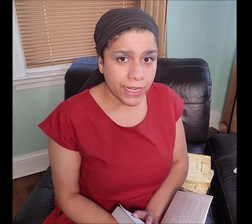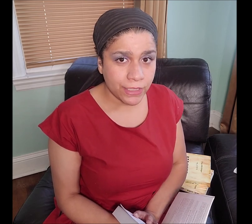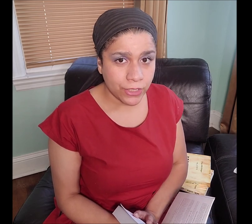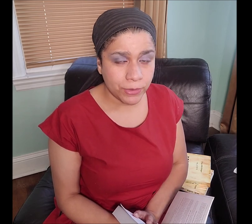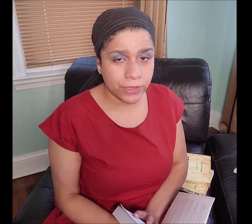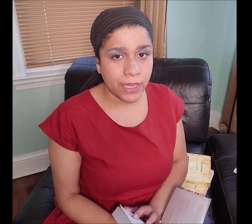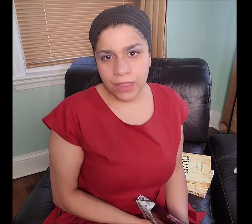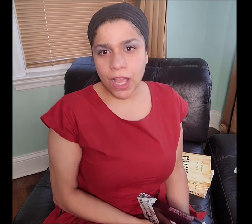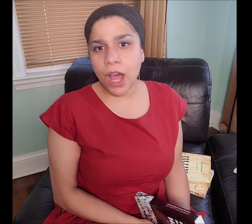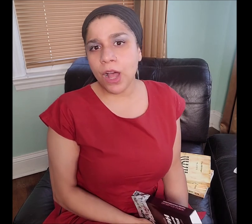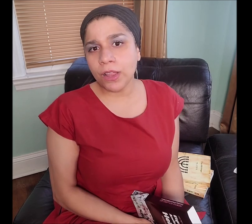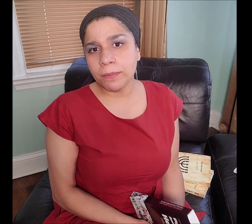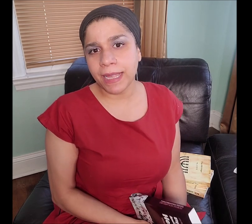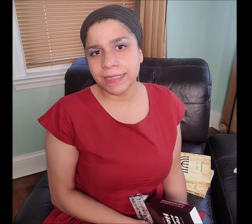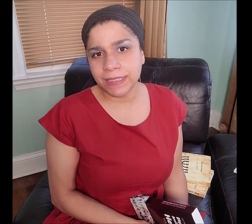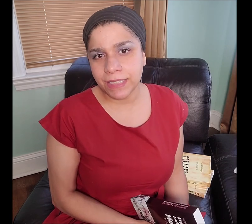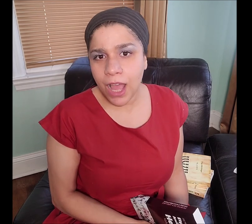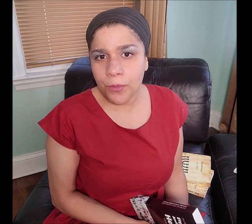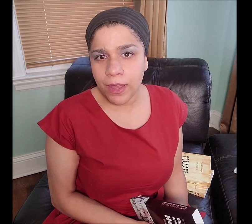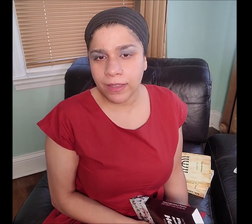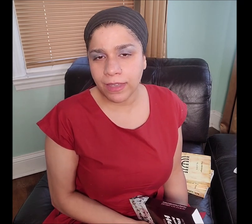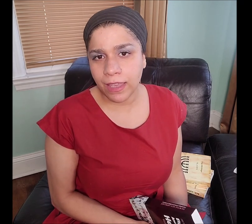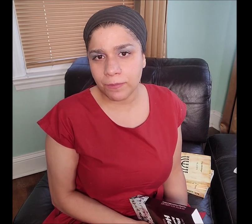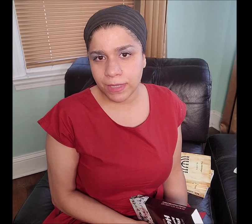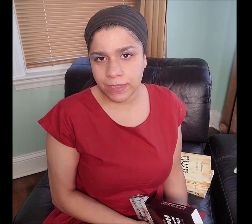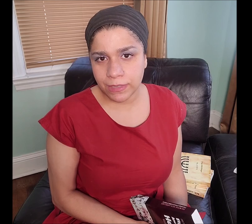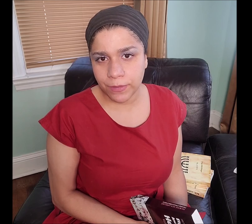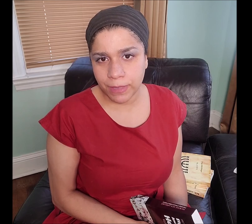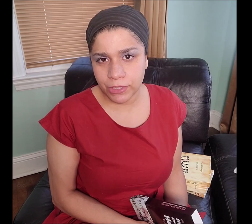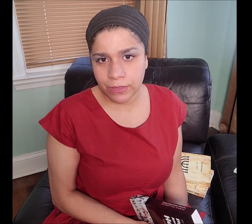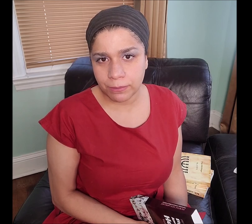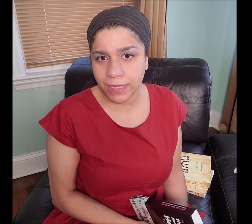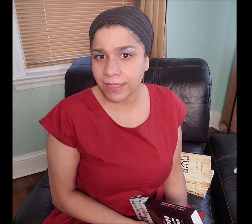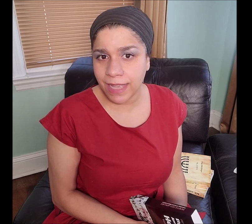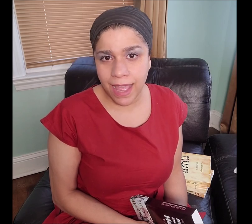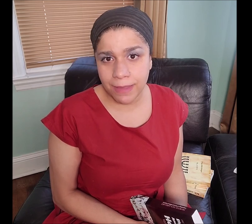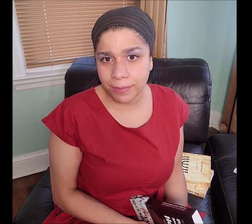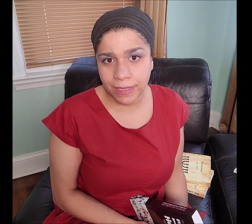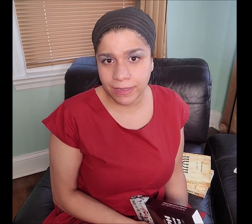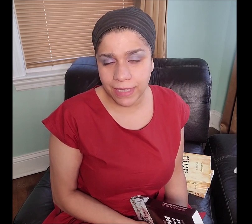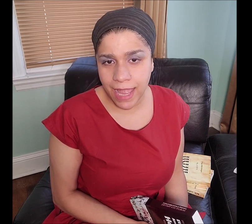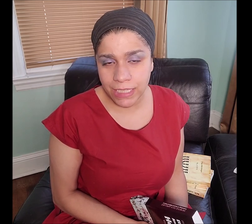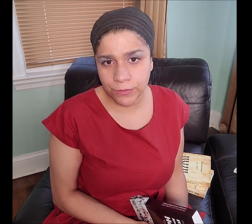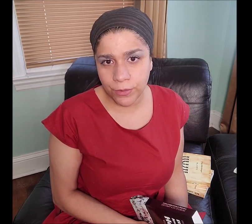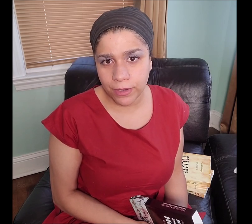in the scriptures. The Almighty Yahuah gave me this information because I plainly asked for it.